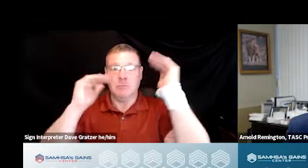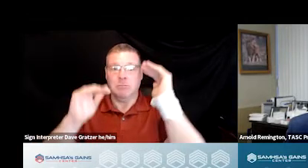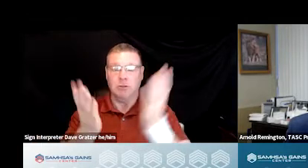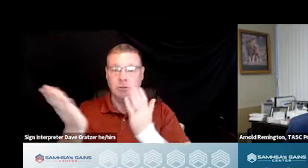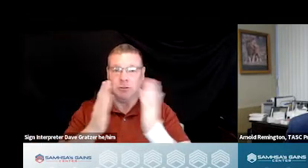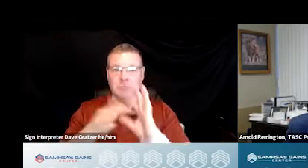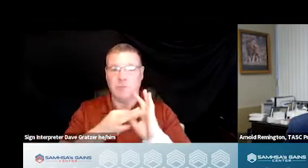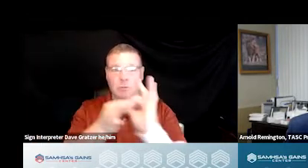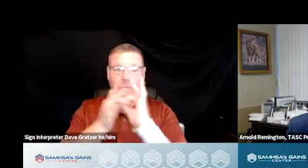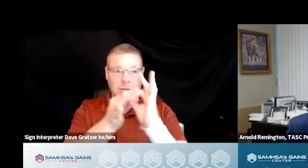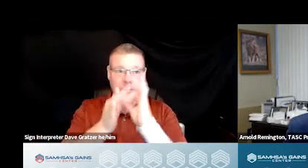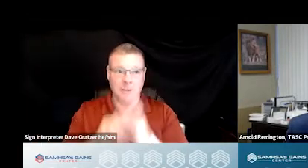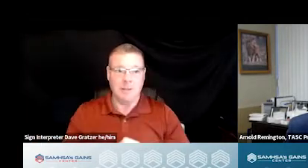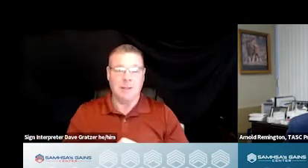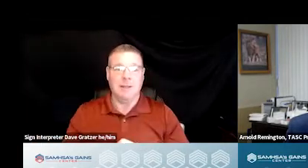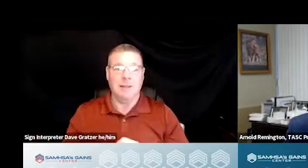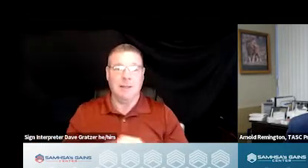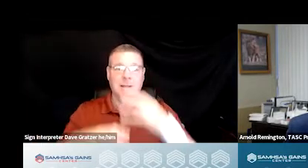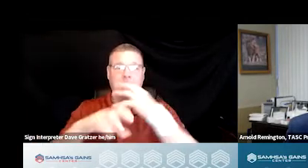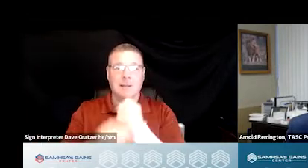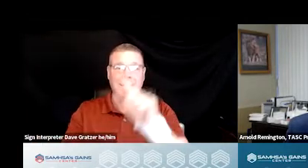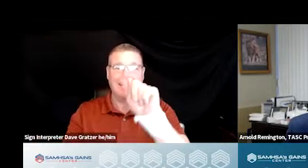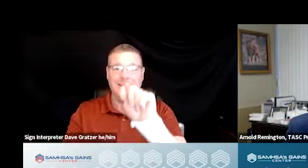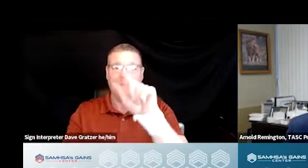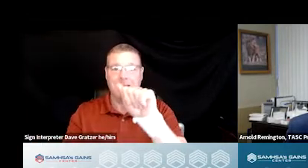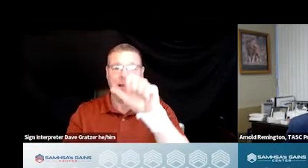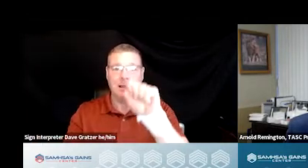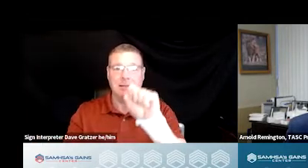Coordination, acronym TASC, program,